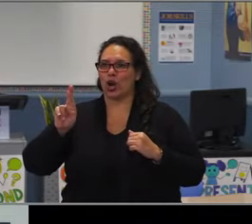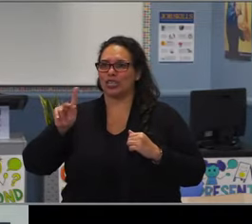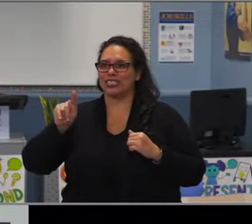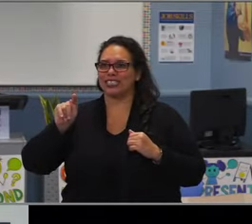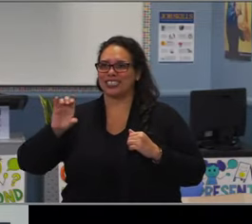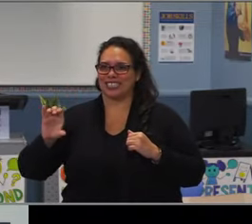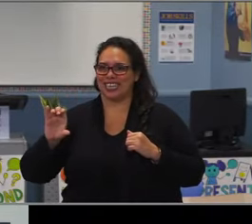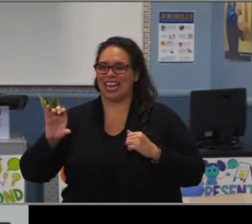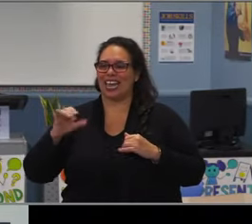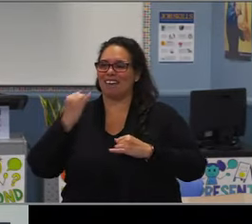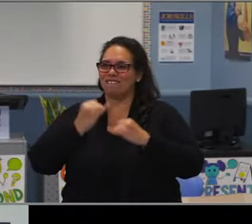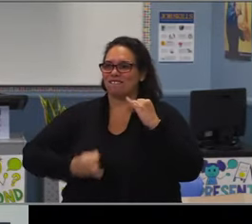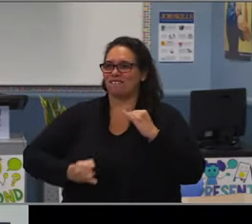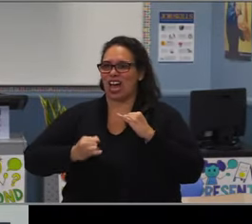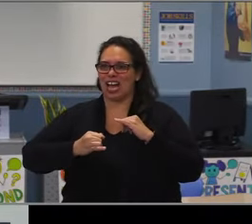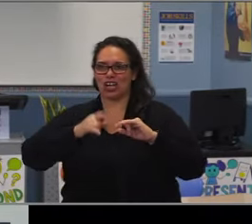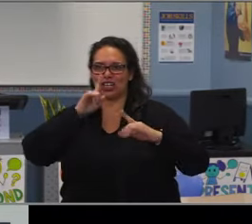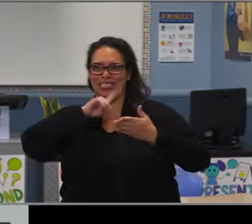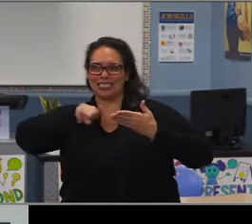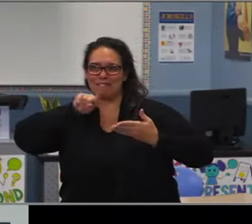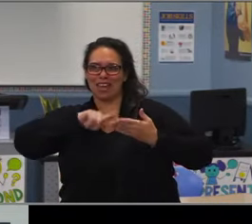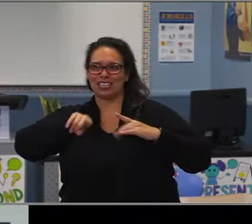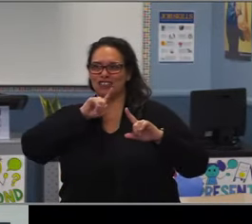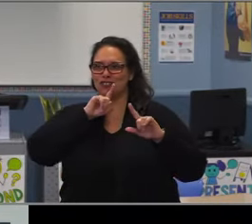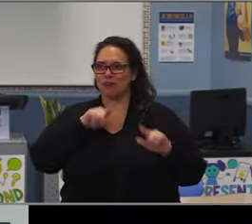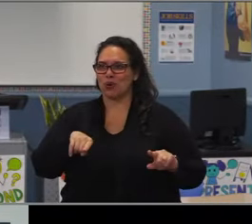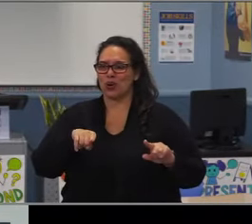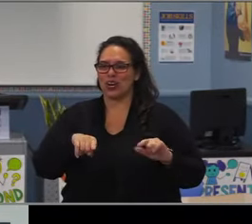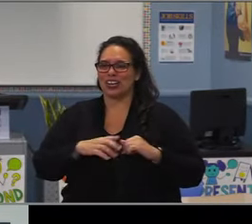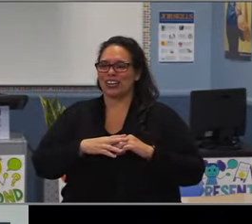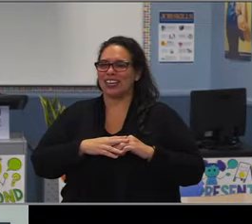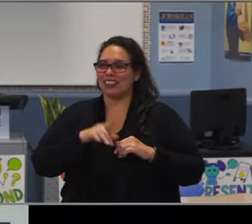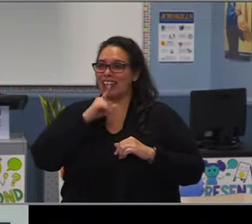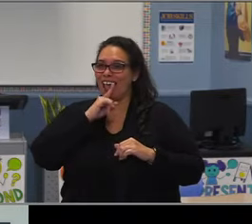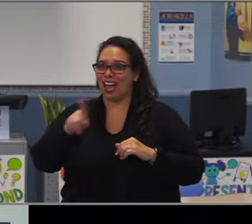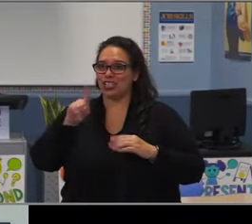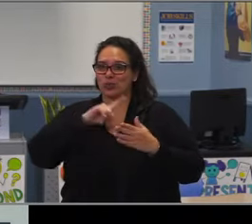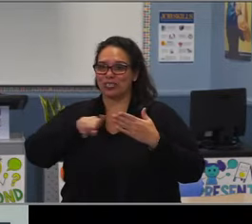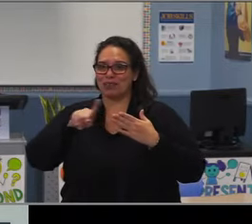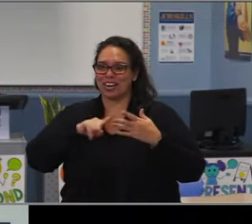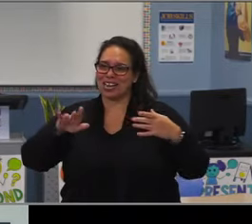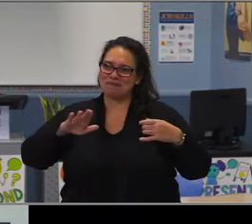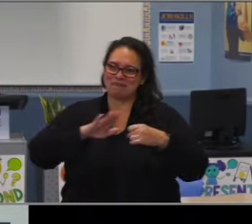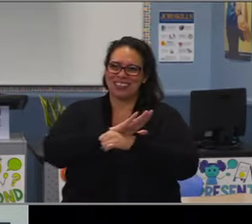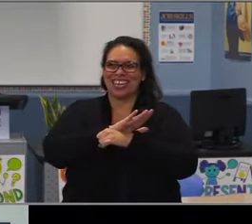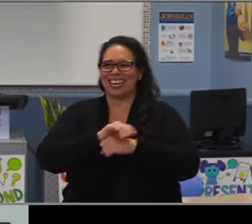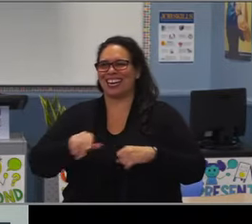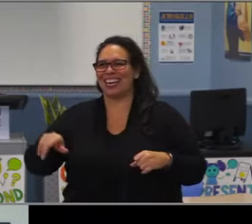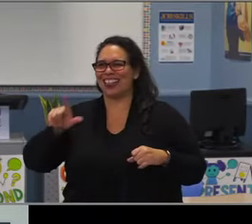for always putting equity first in this district, not only for students, but for staff as well,